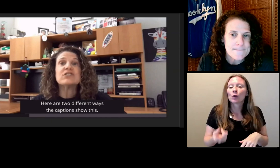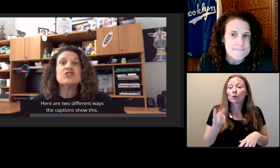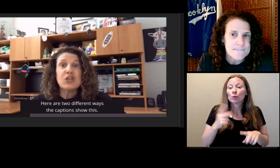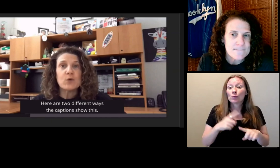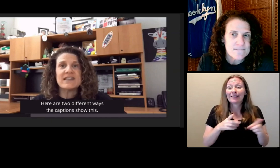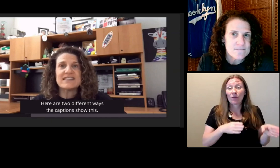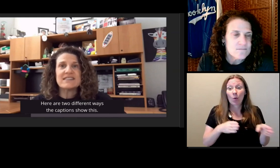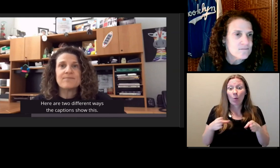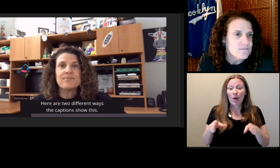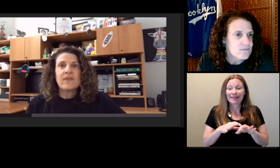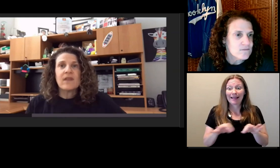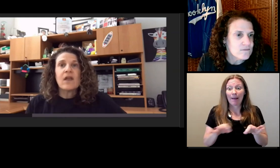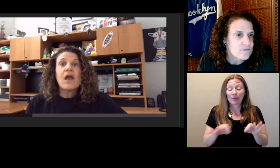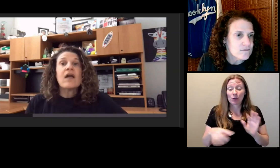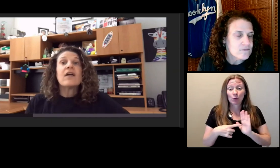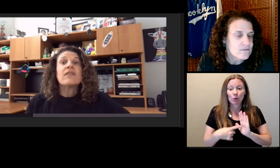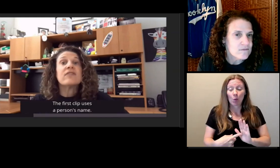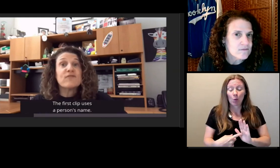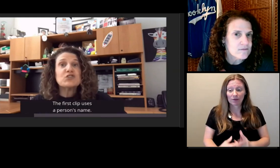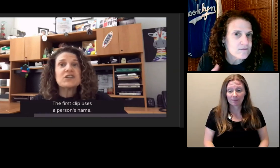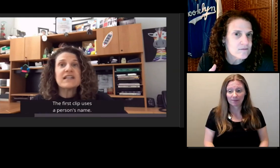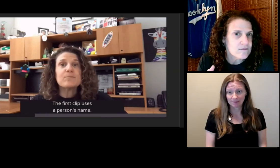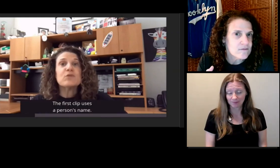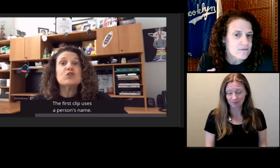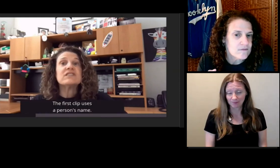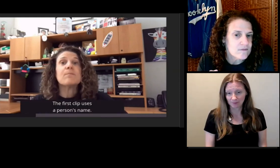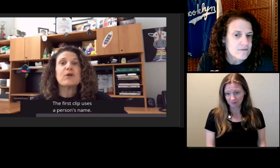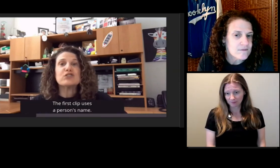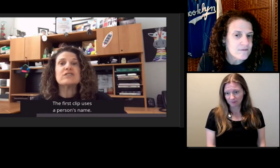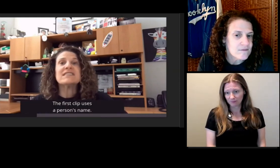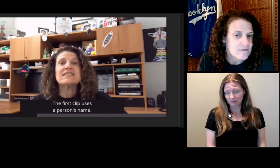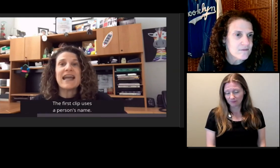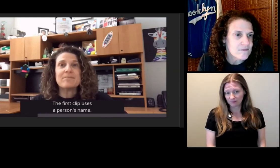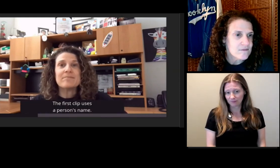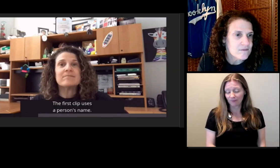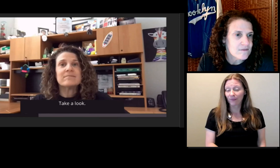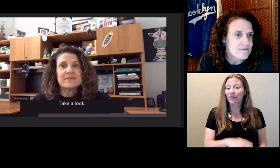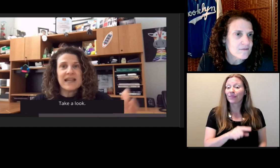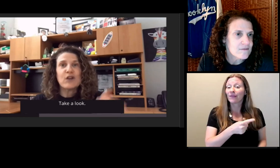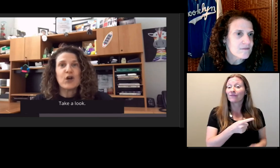You weren't out there that long. You didn't get the food?